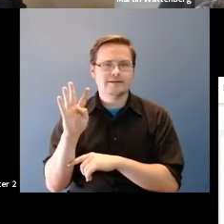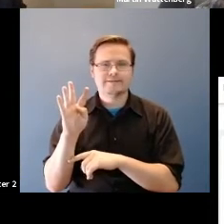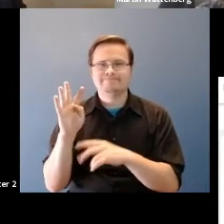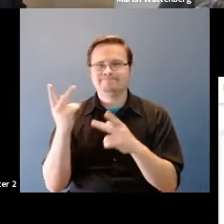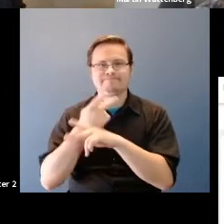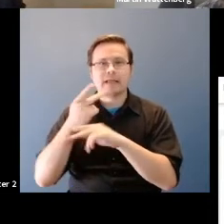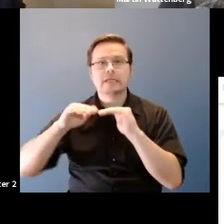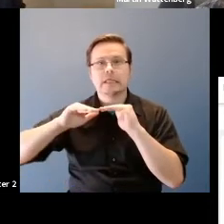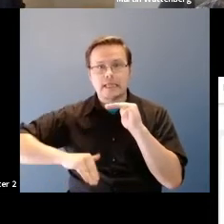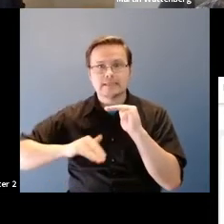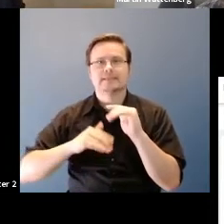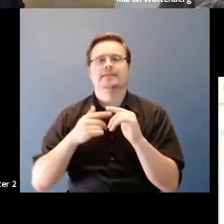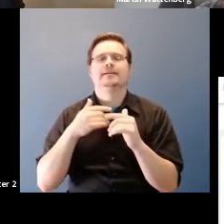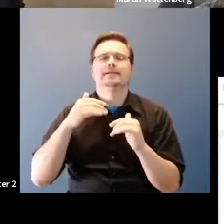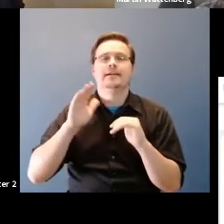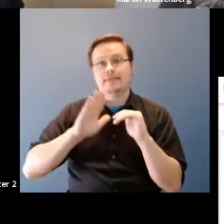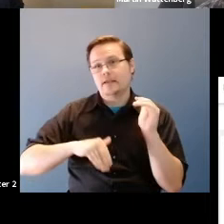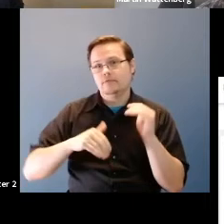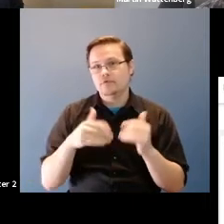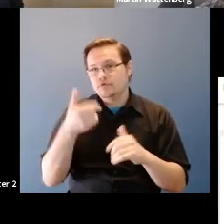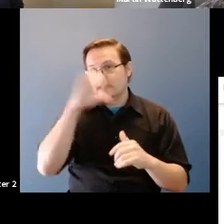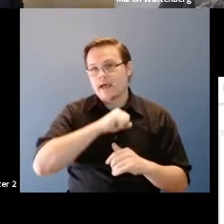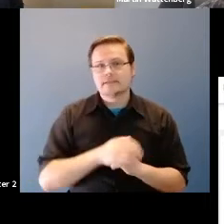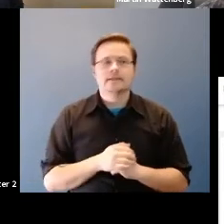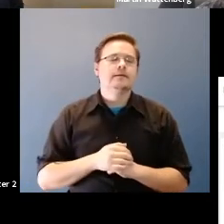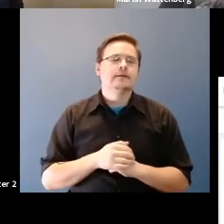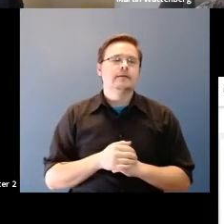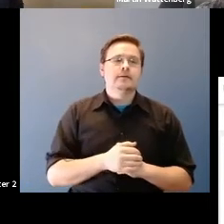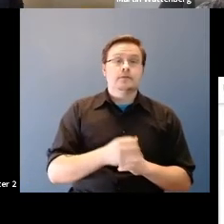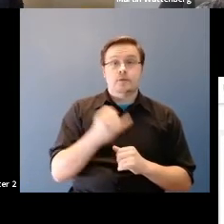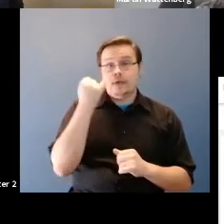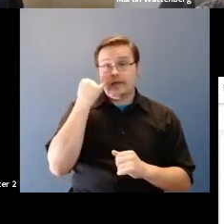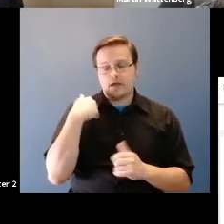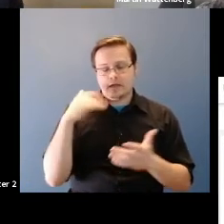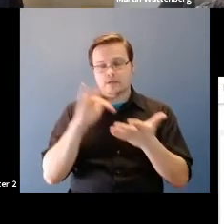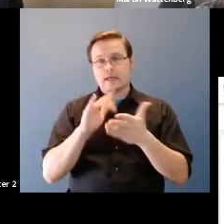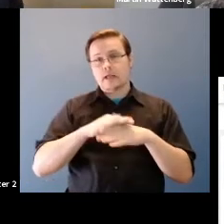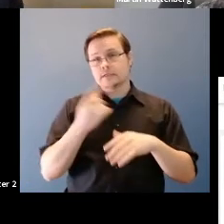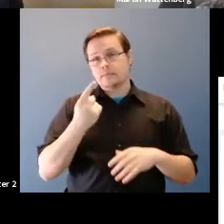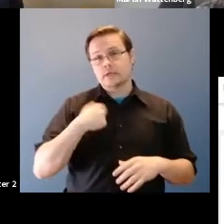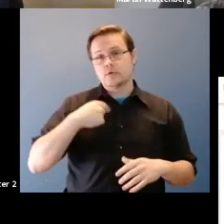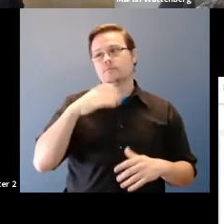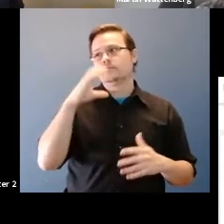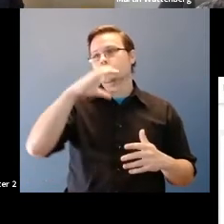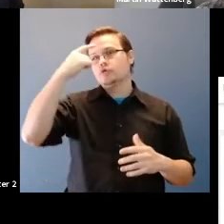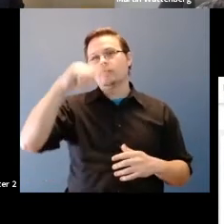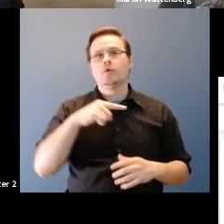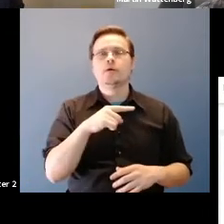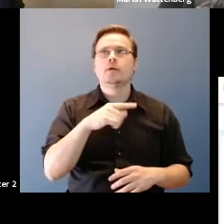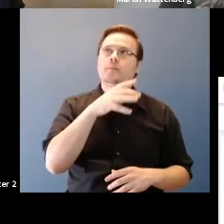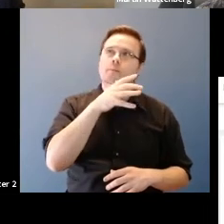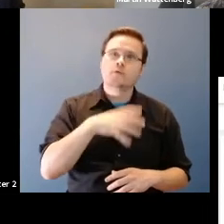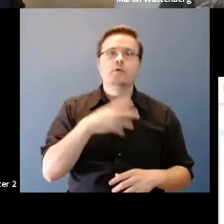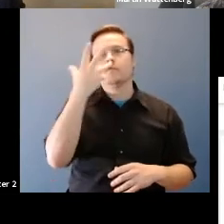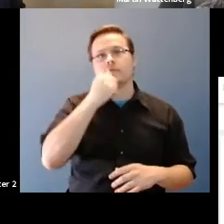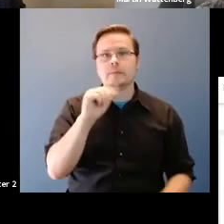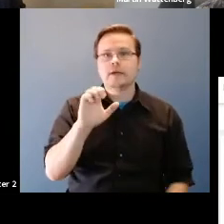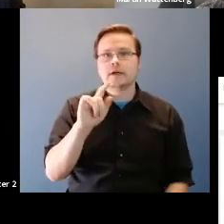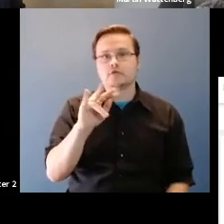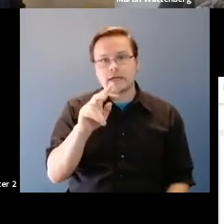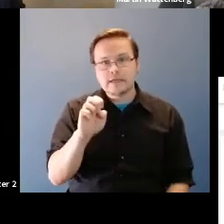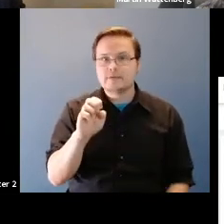Fernanda Viegas: than it would otherwise, then you would have guessed so, in fact, if I click on something here let's look for a female beautiful or attractive attractive female.